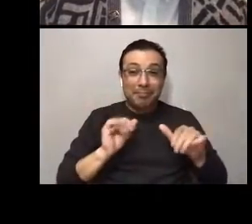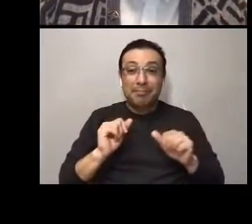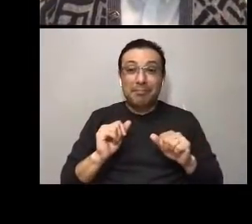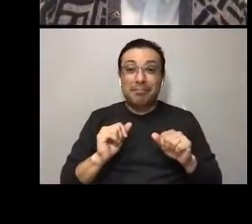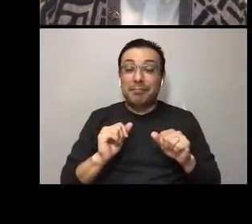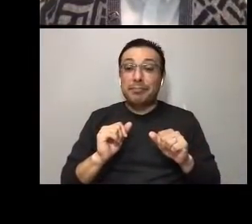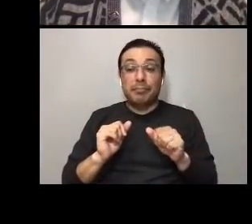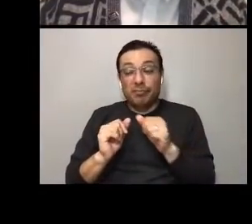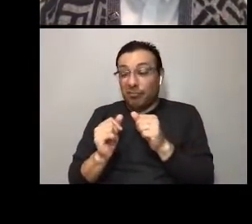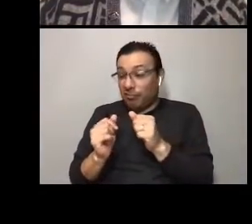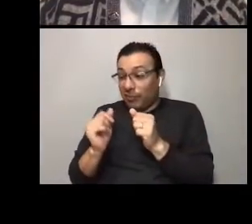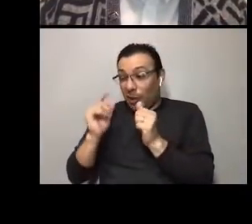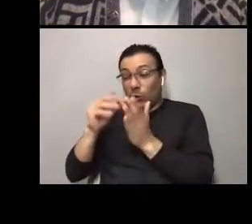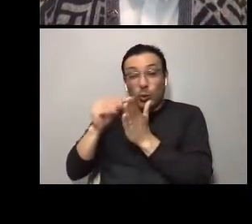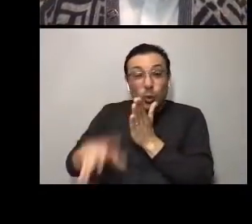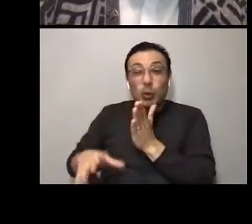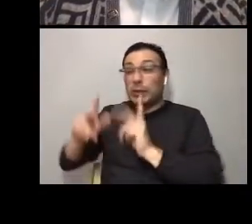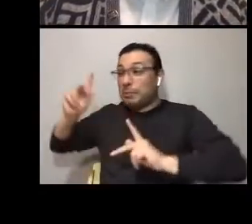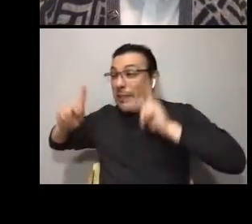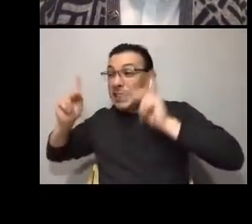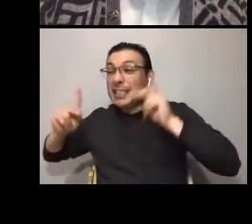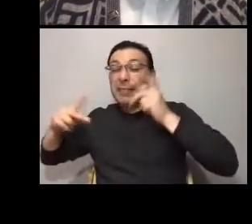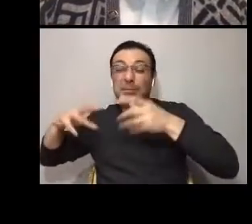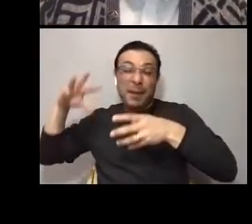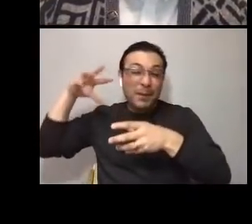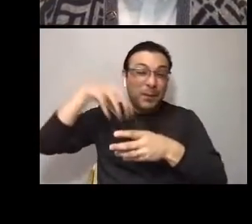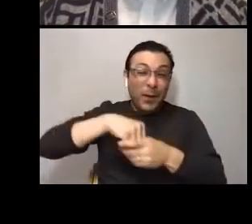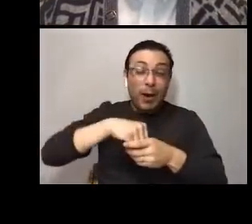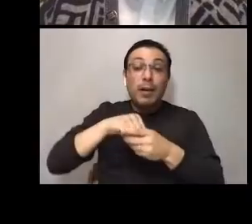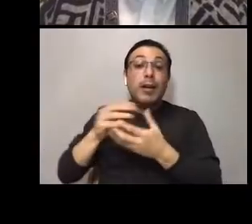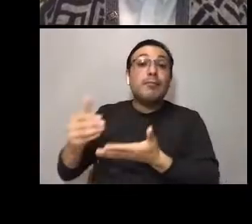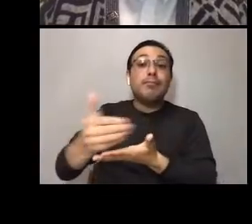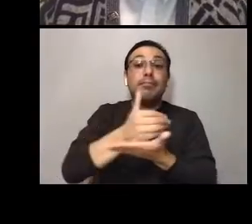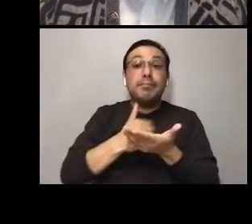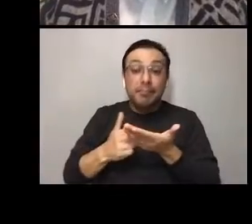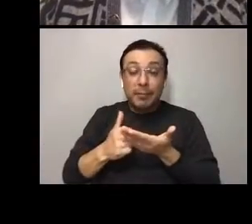rallied around this effort, we were able to raise $1,600, doubling